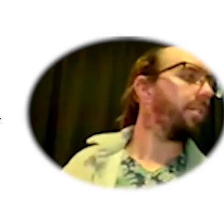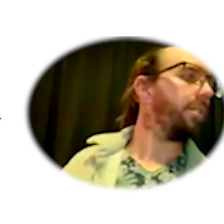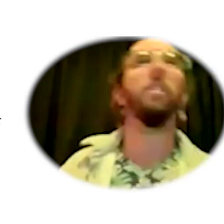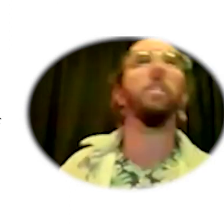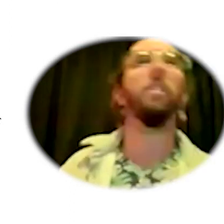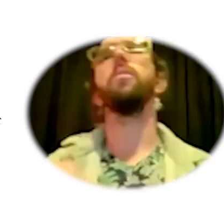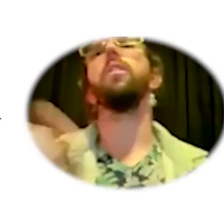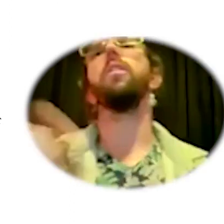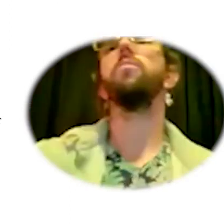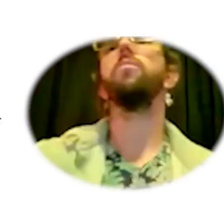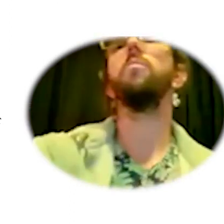then i want to talk about one more